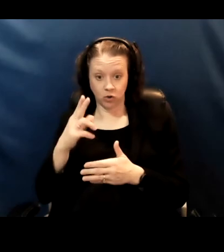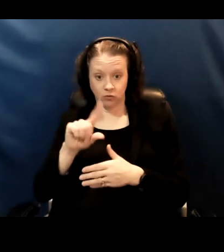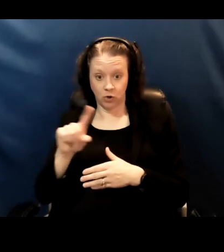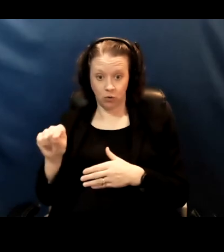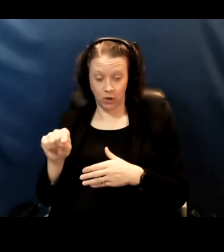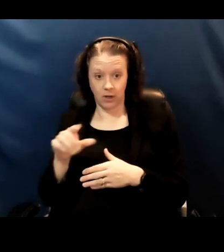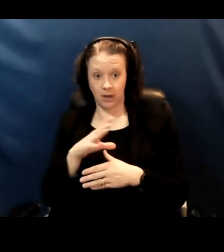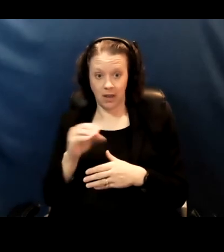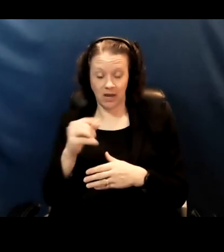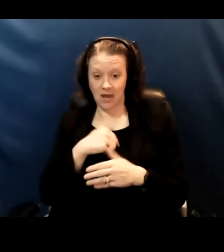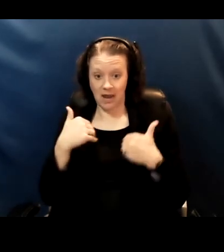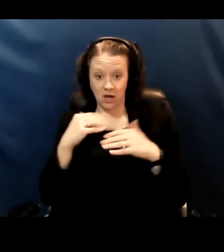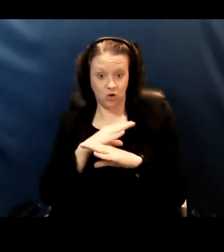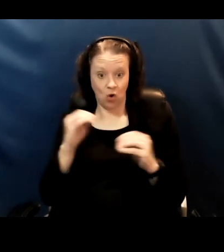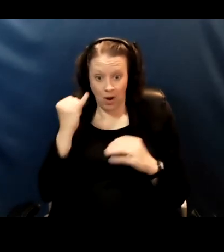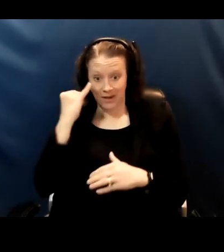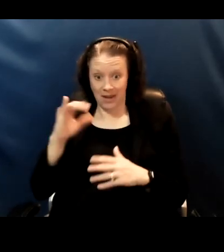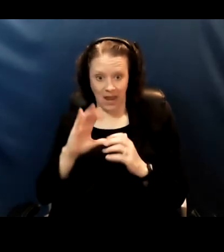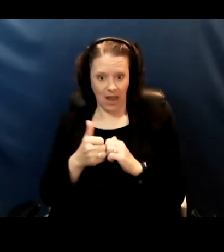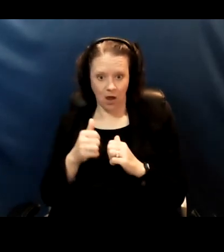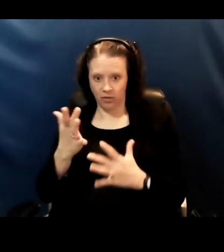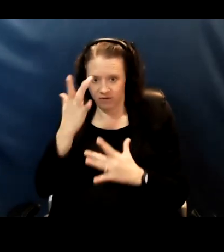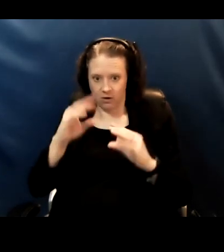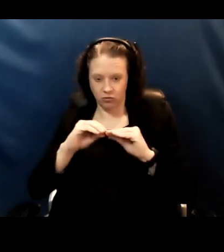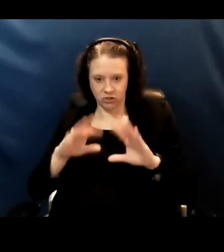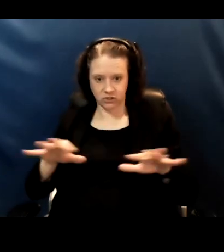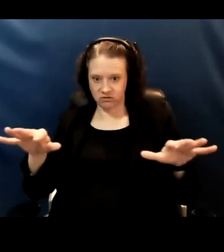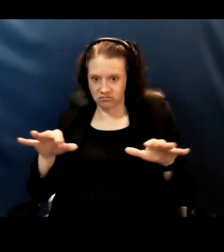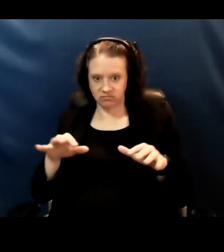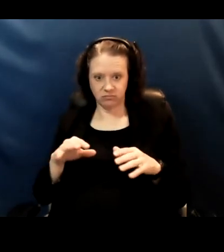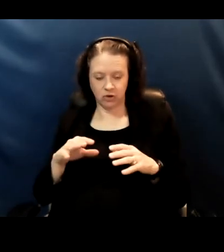and I was very scared for them and there return to in-person learning.